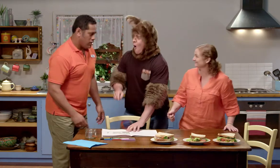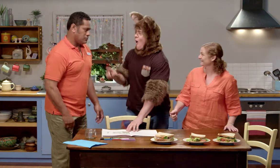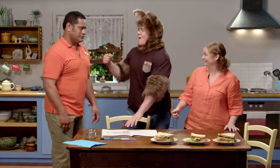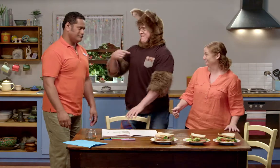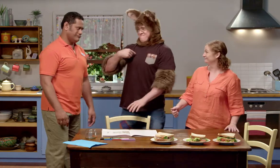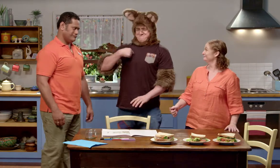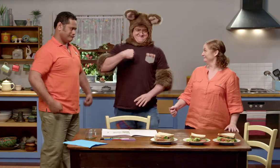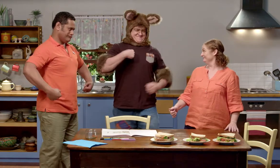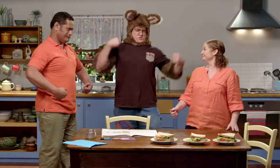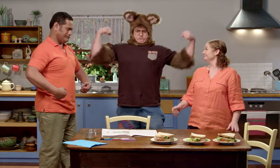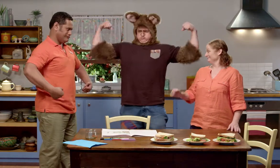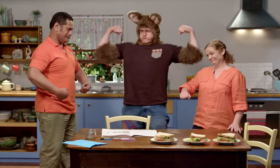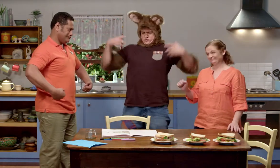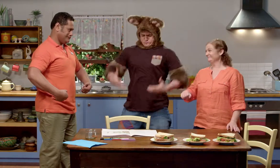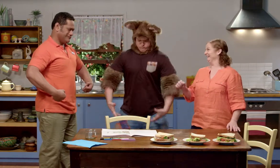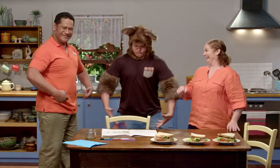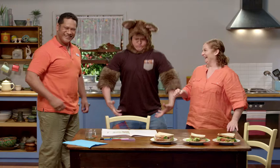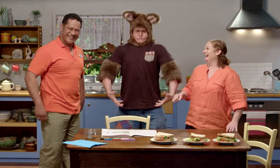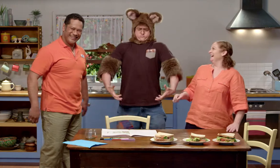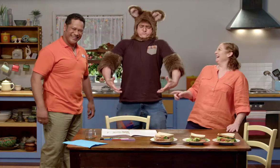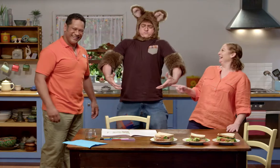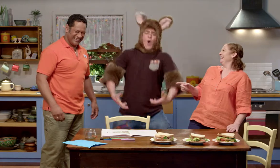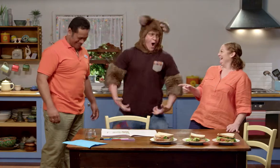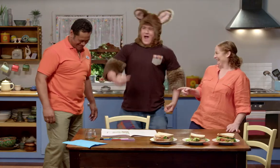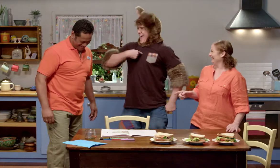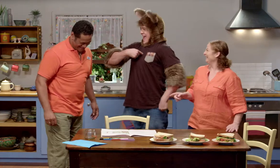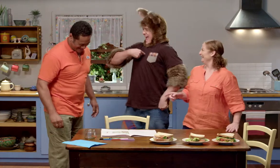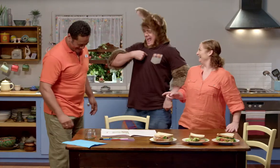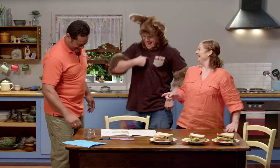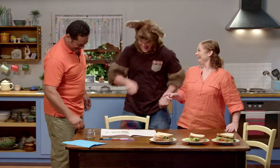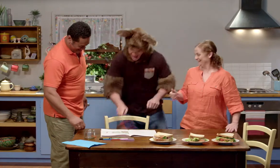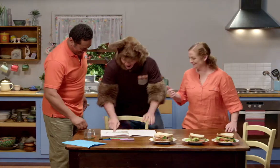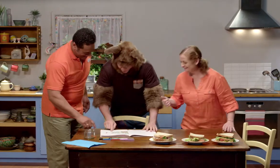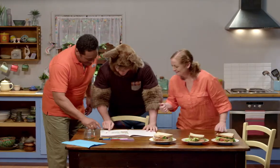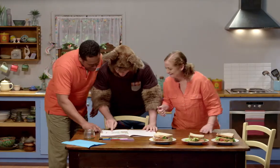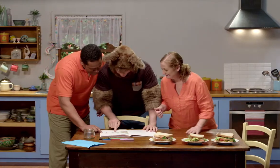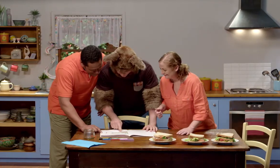What about this? I'm very strong. Yes!